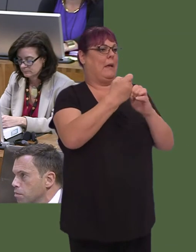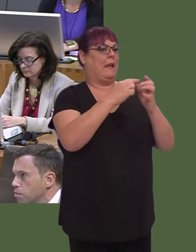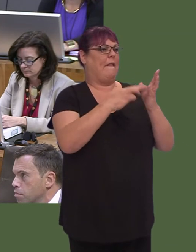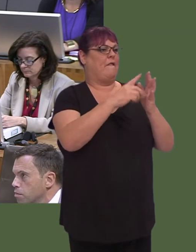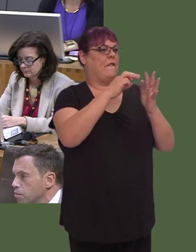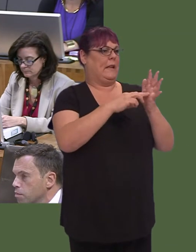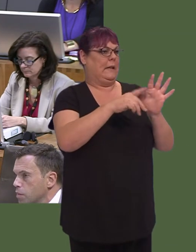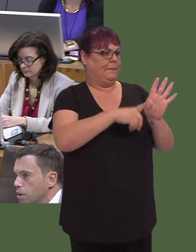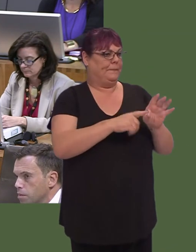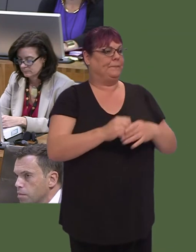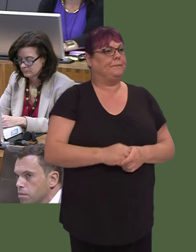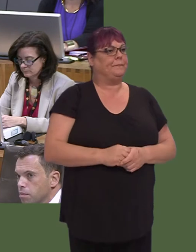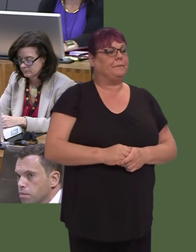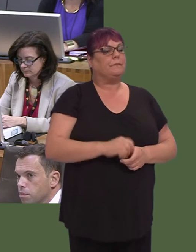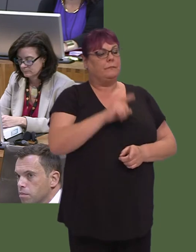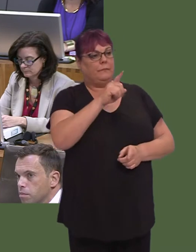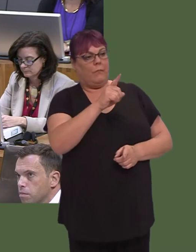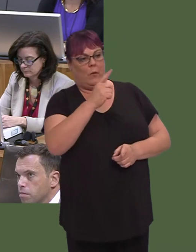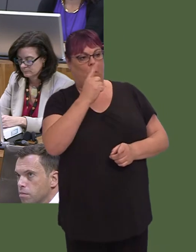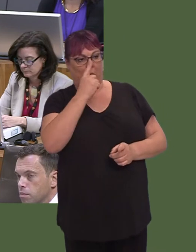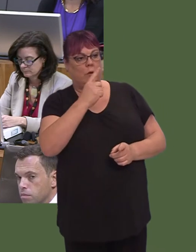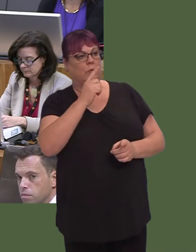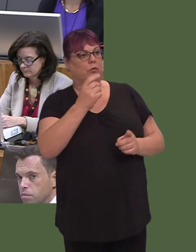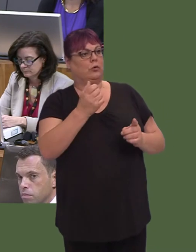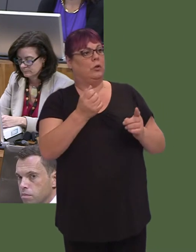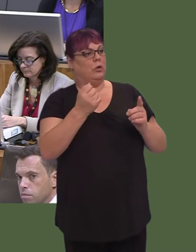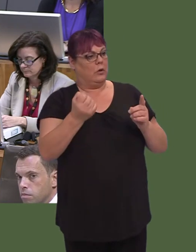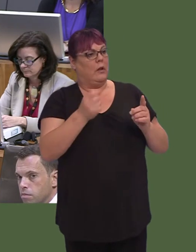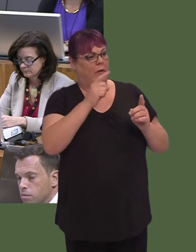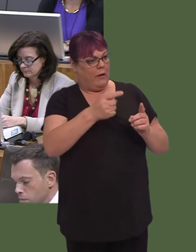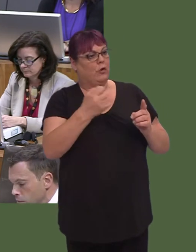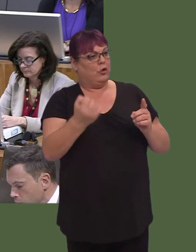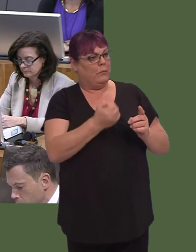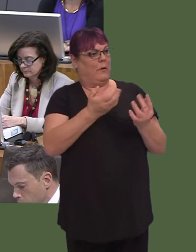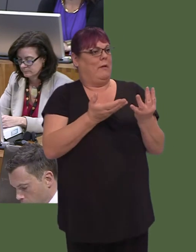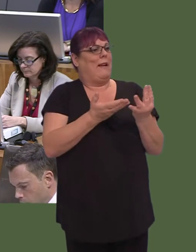It will ensure that what should be normal, i.e. disabled access, will be there. There are other stations as well.